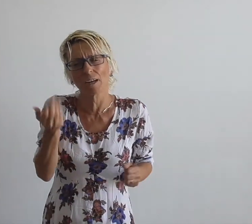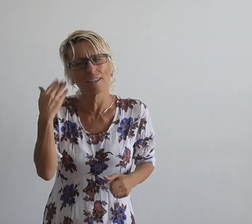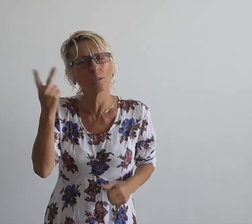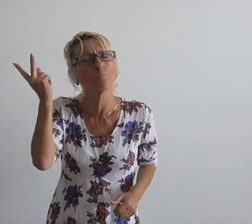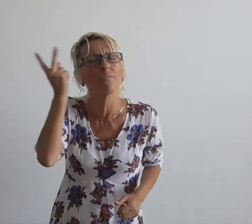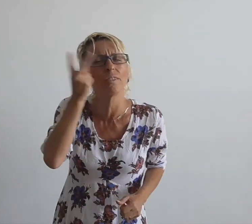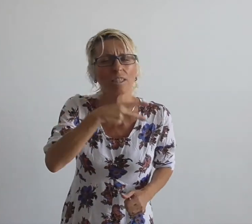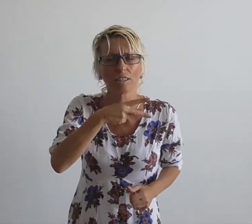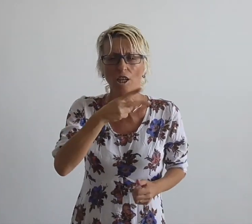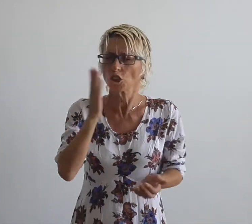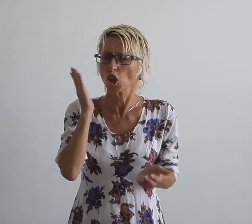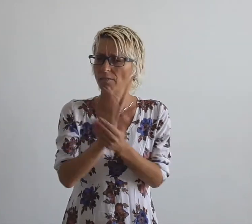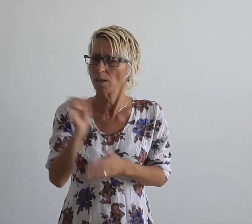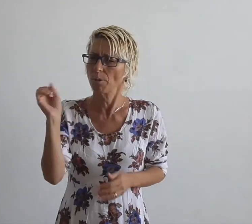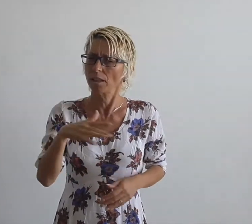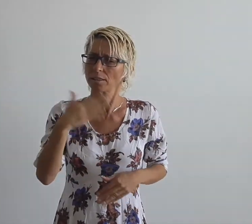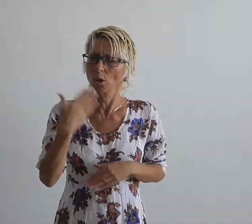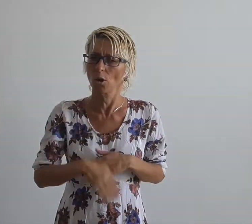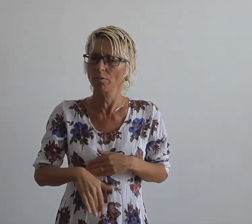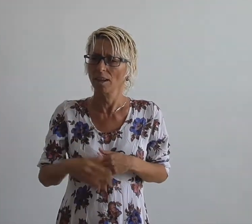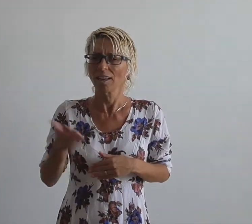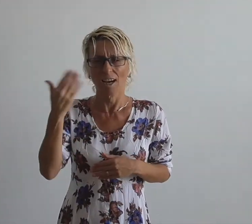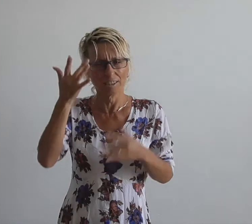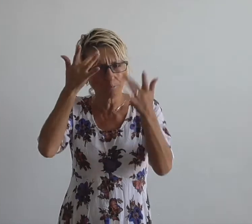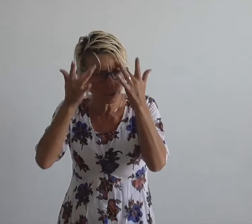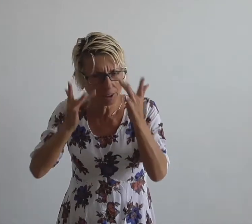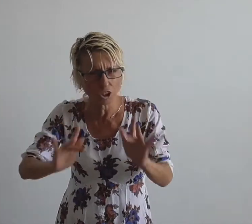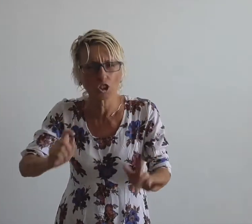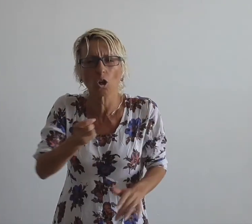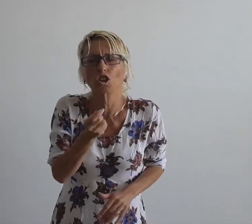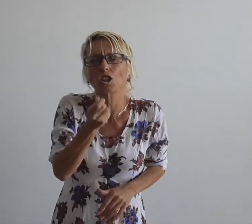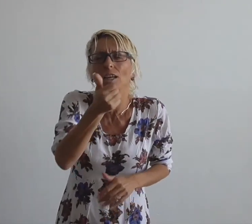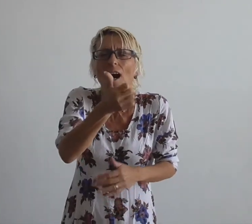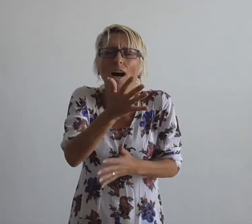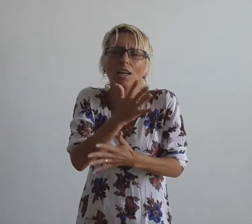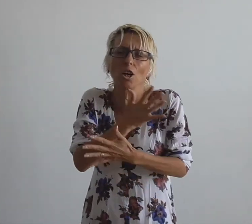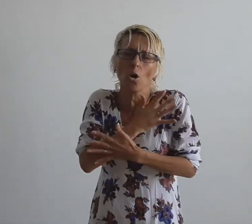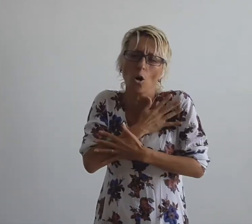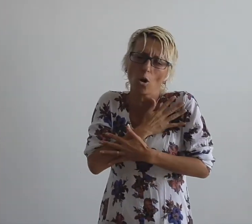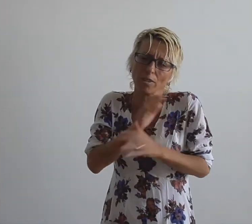If I understood the end is near I would dedicate every second to love